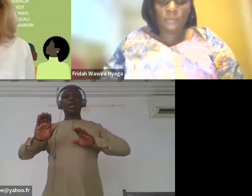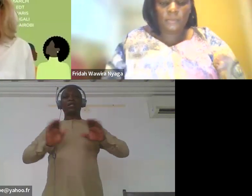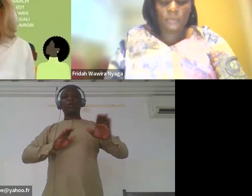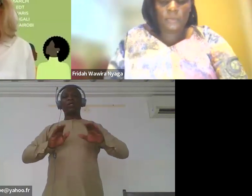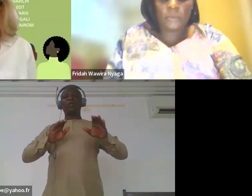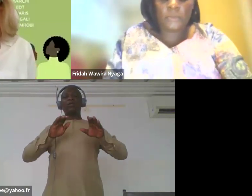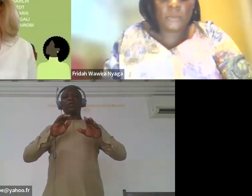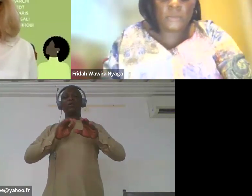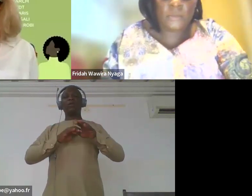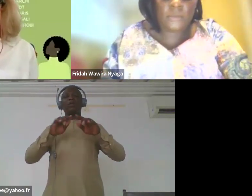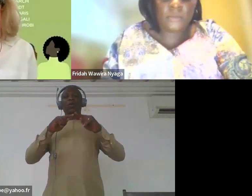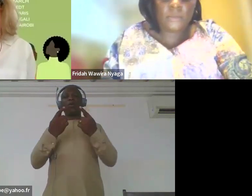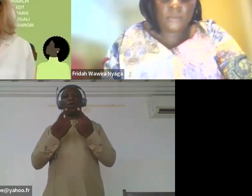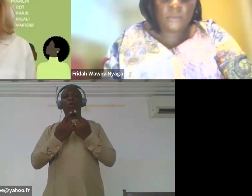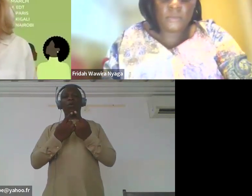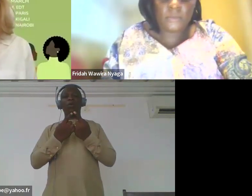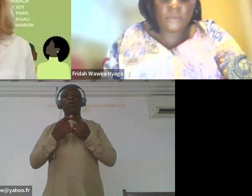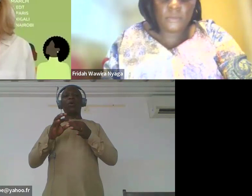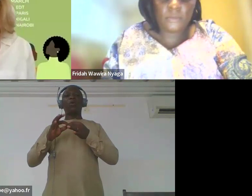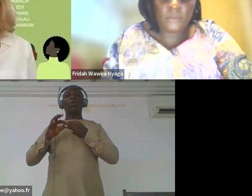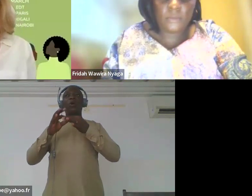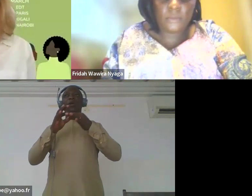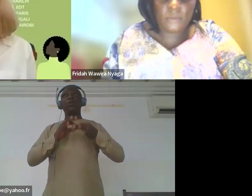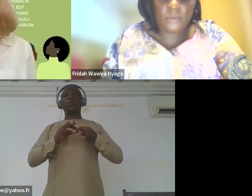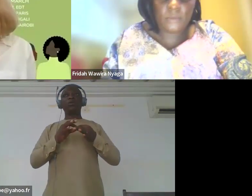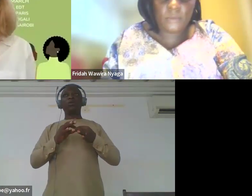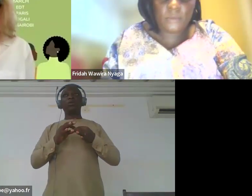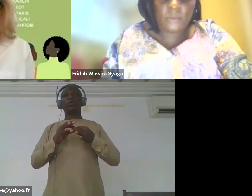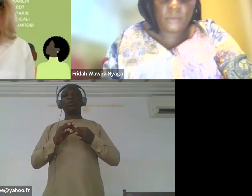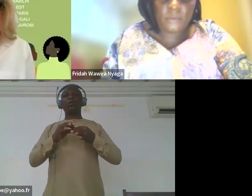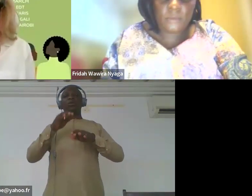of COVAW Coalition on Violence Against Women